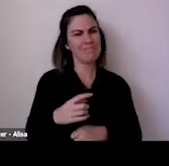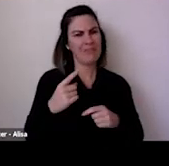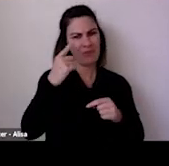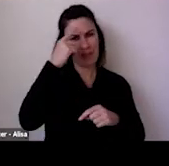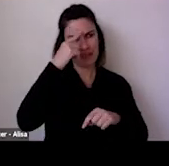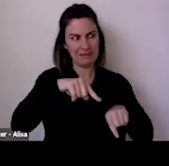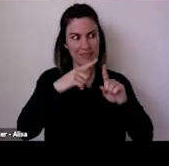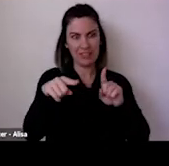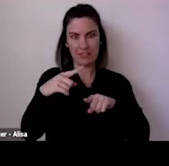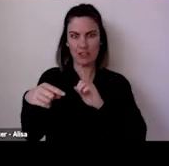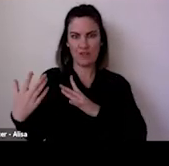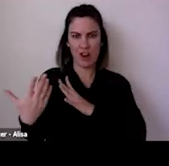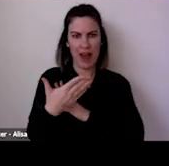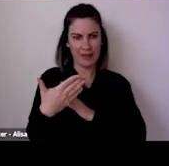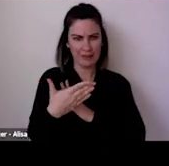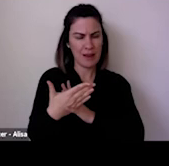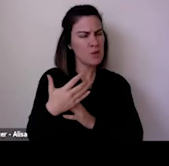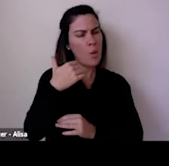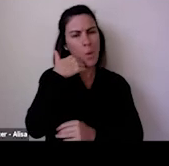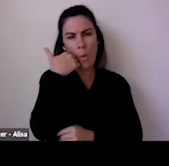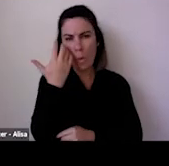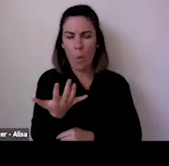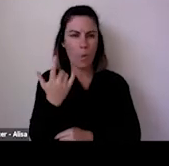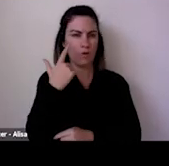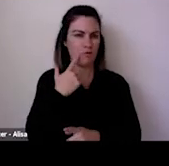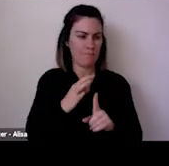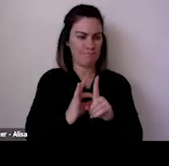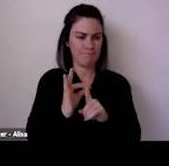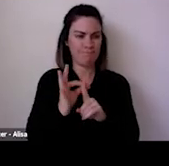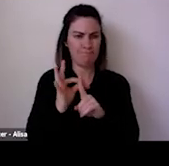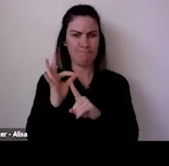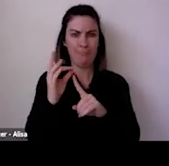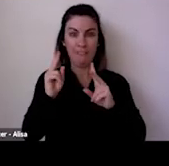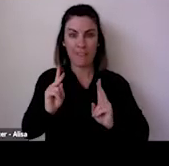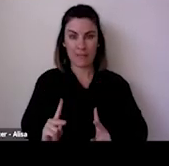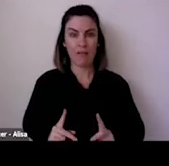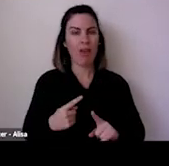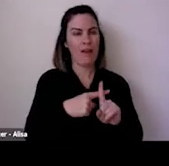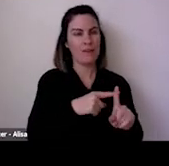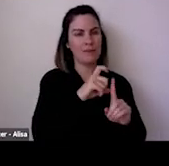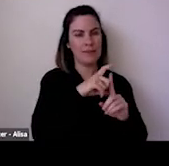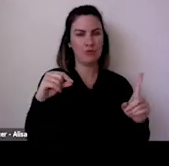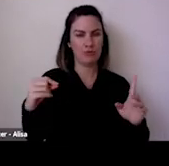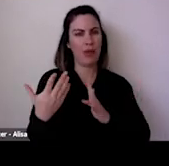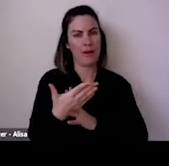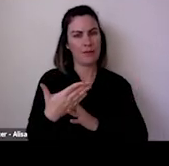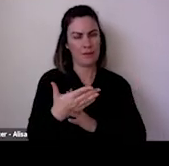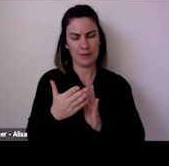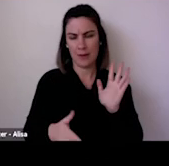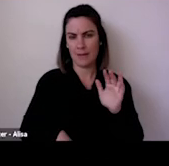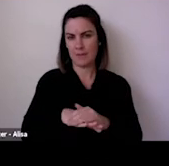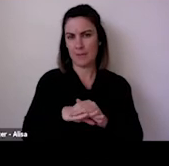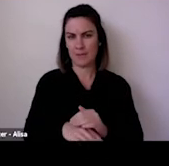independent artists to adapt their work in the context of the pandemic and reflect and